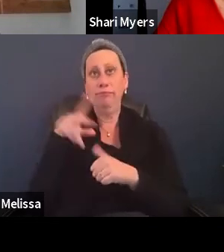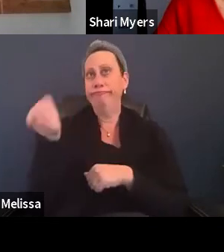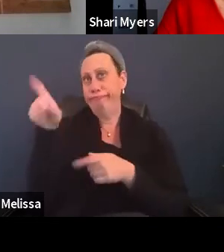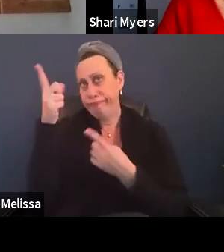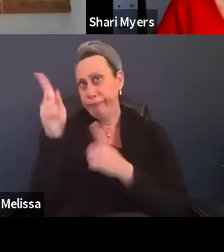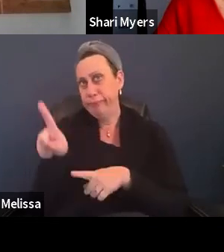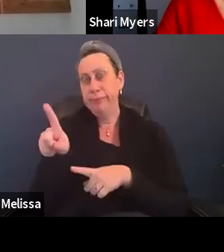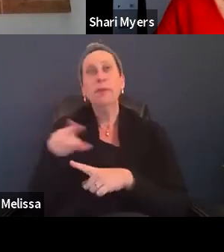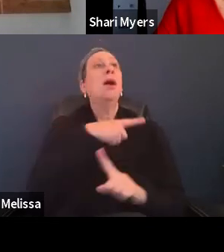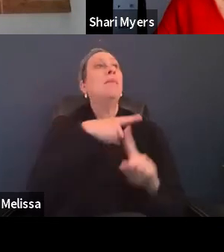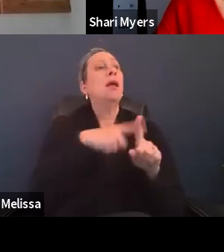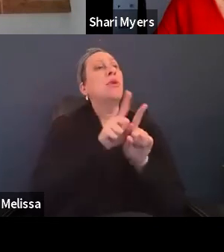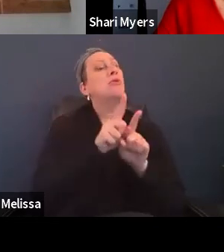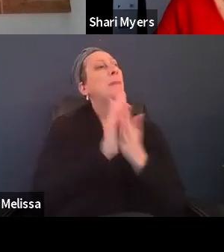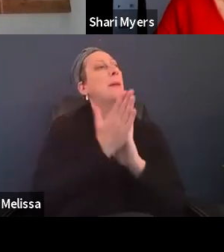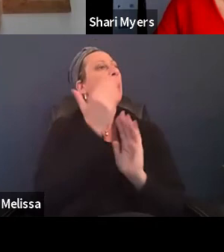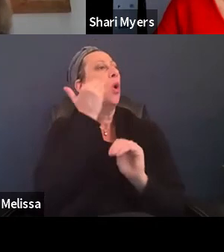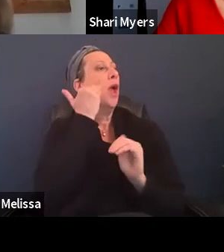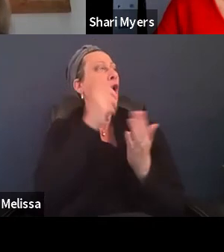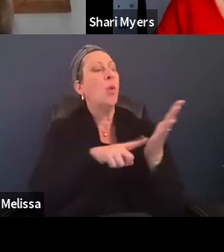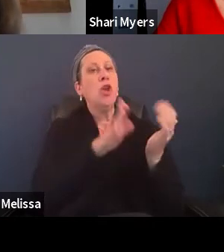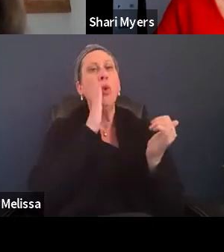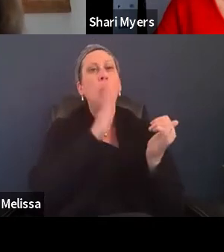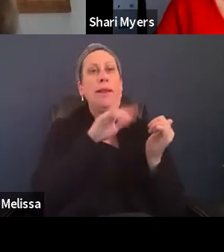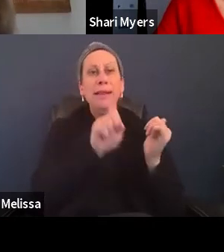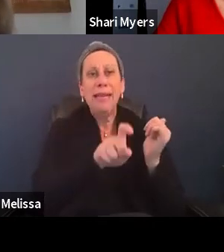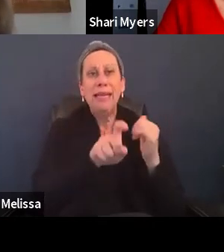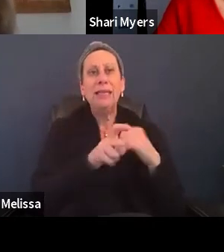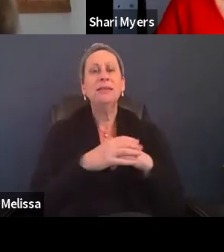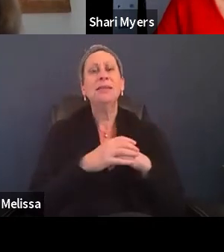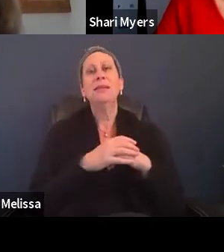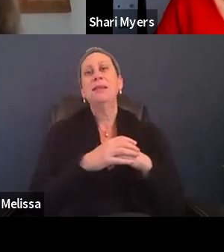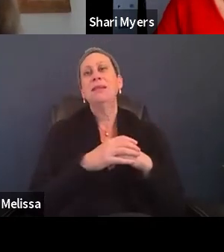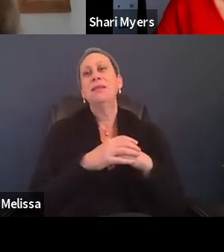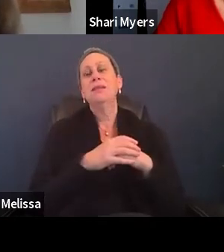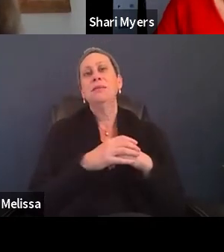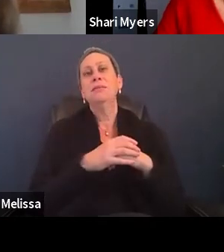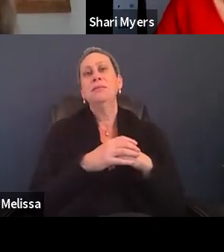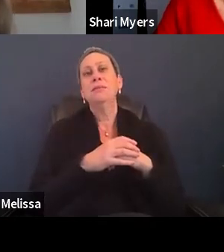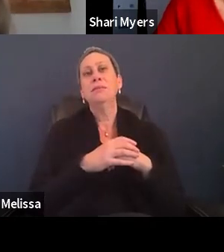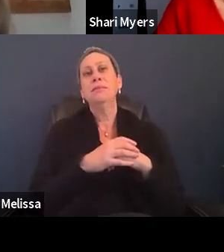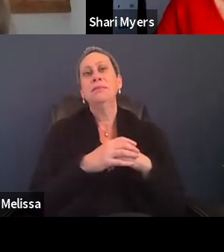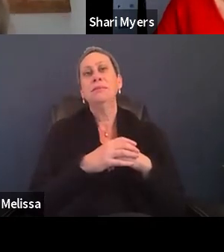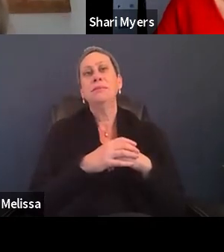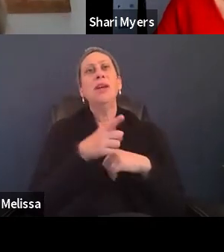being aware of what you'll need you, knowing that you don't have to stock pile medications